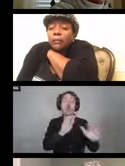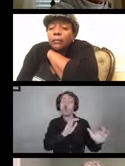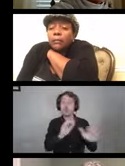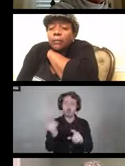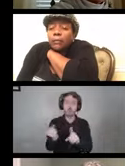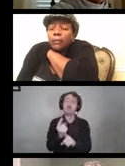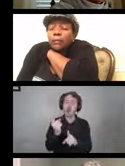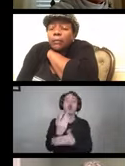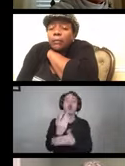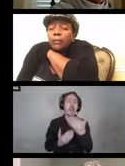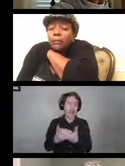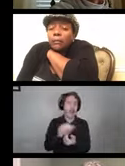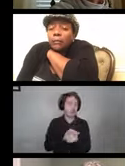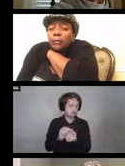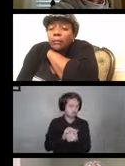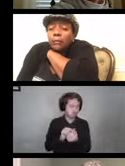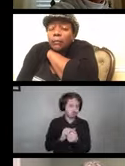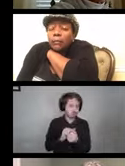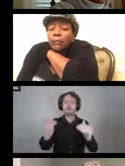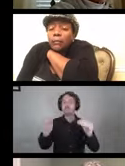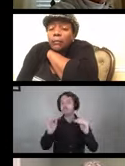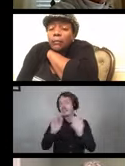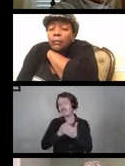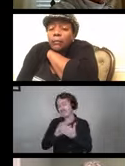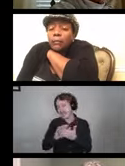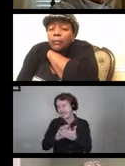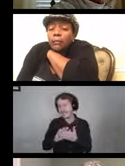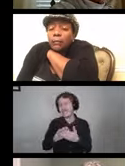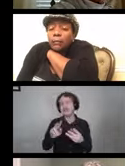washing, proper cleaning and disinfection of equipment